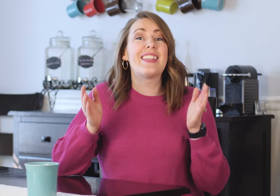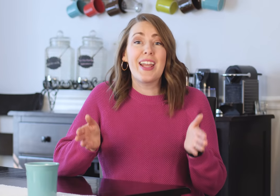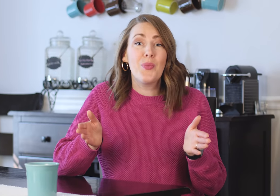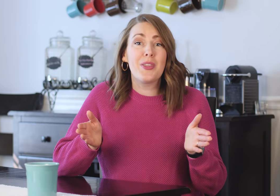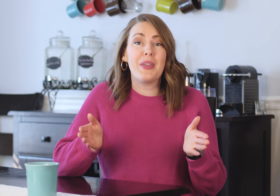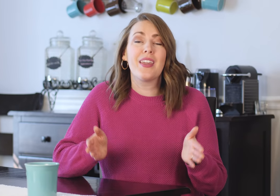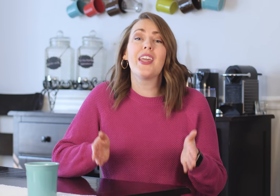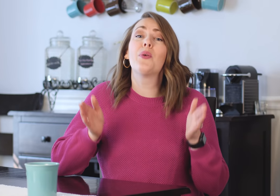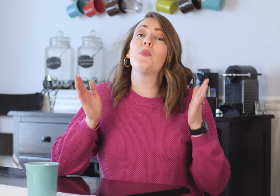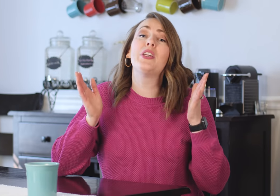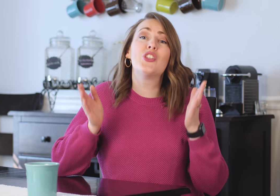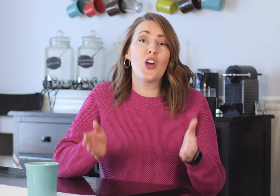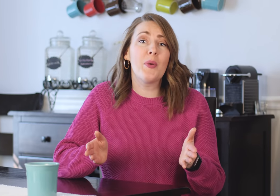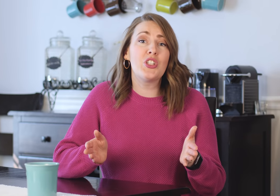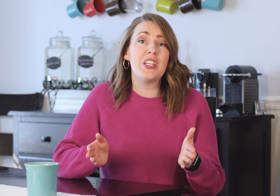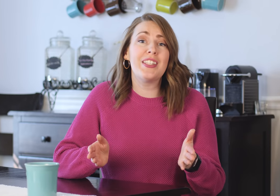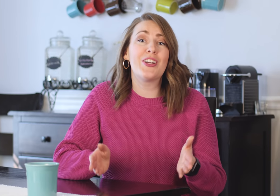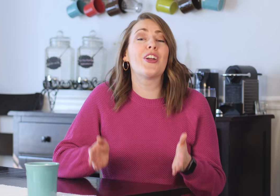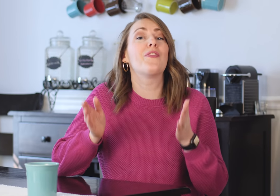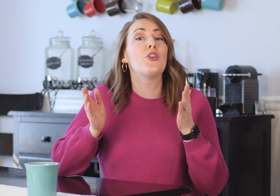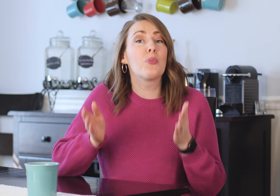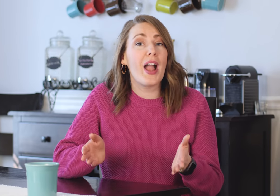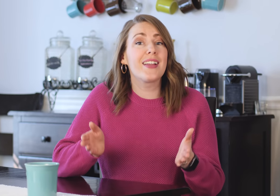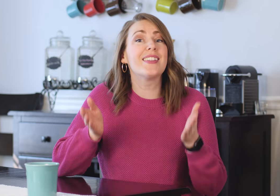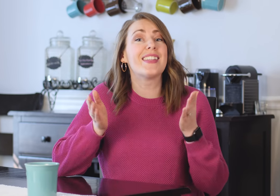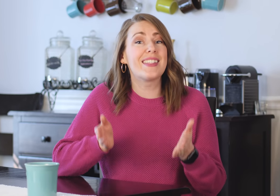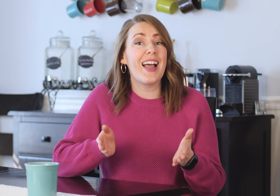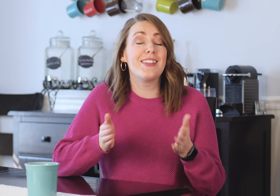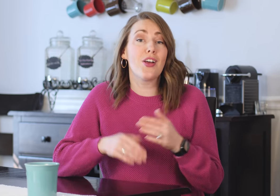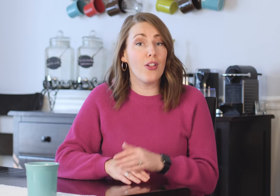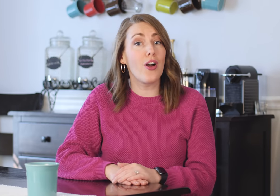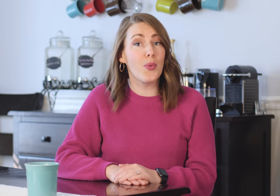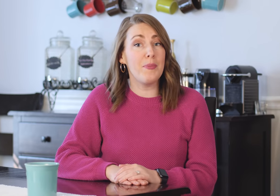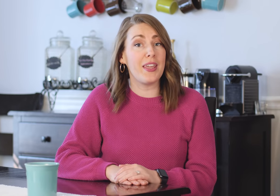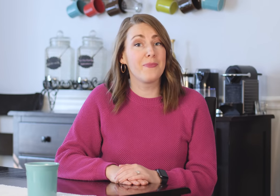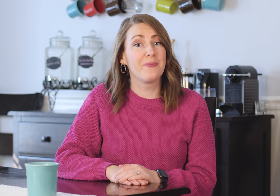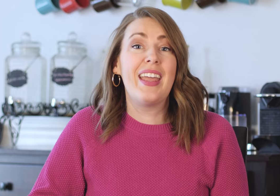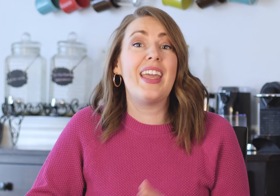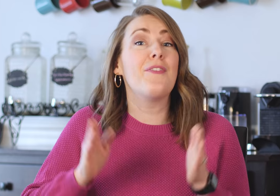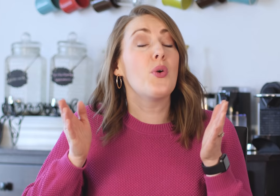sign with me. It will be so much easier if you practice the signs along with me. If you